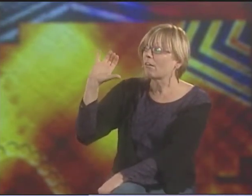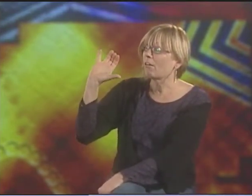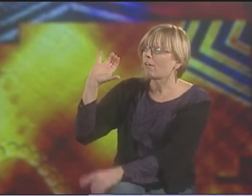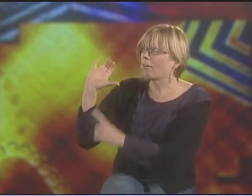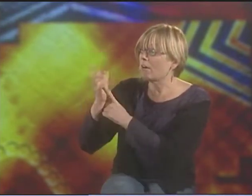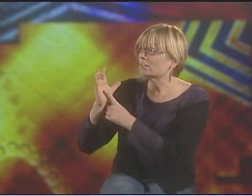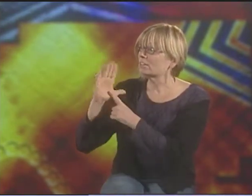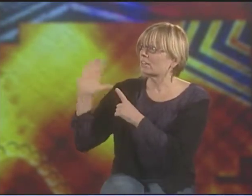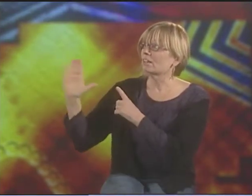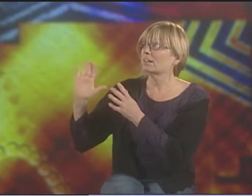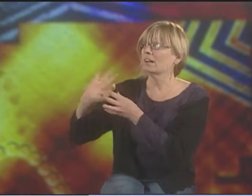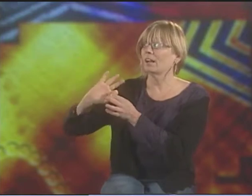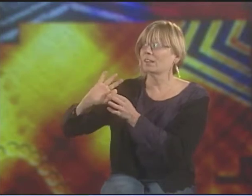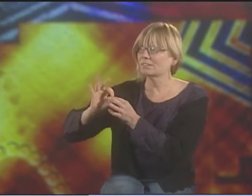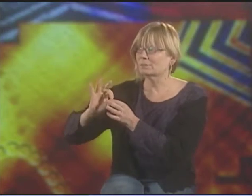LOST CULTURE...